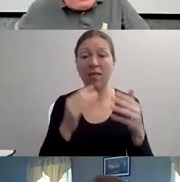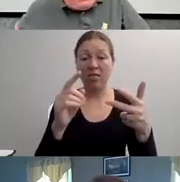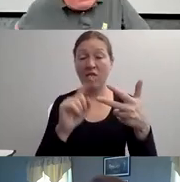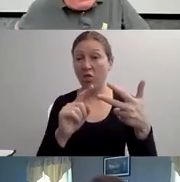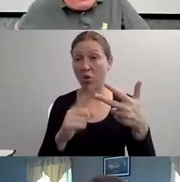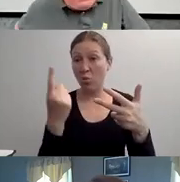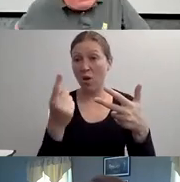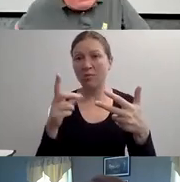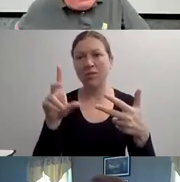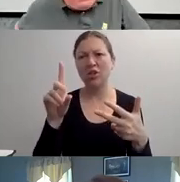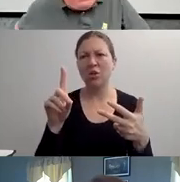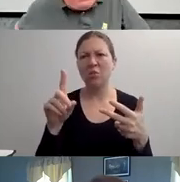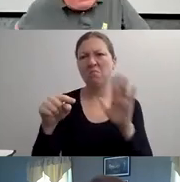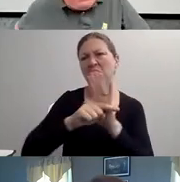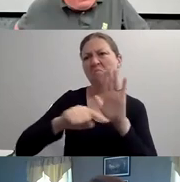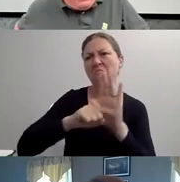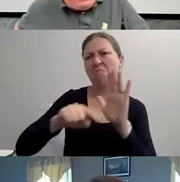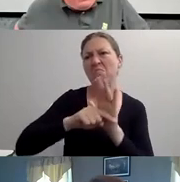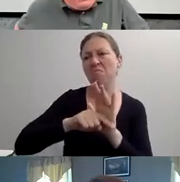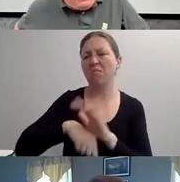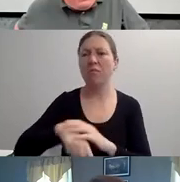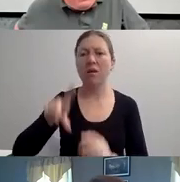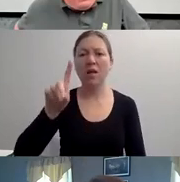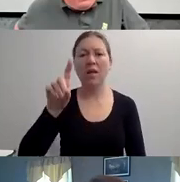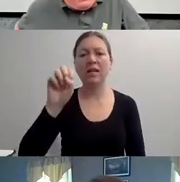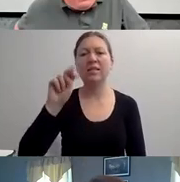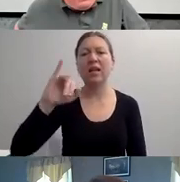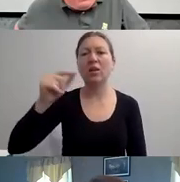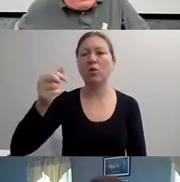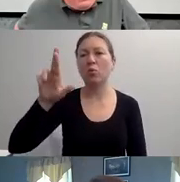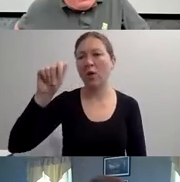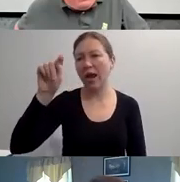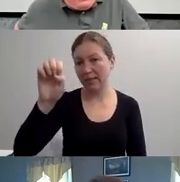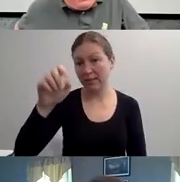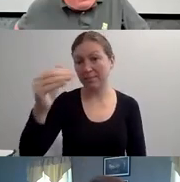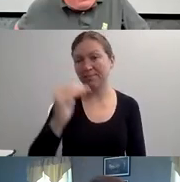AND ONE IS THE HERO WHO SERVES AS AN INSPIRATION.